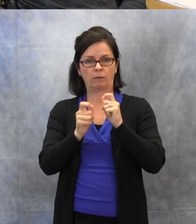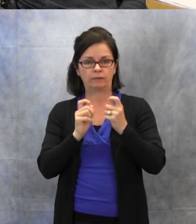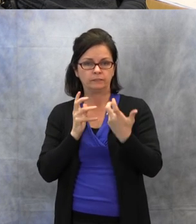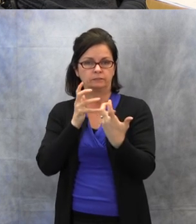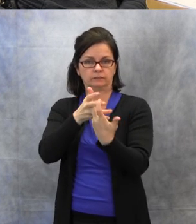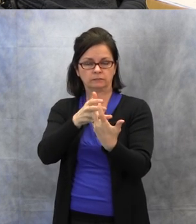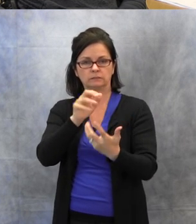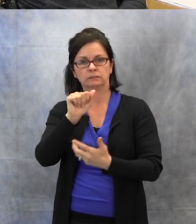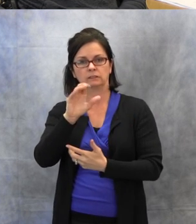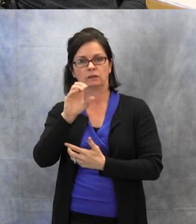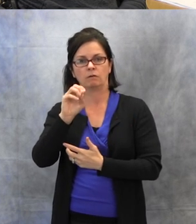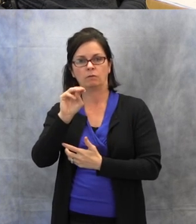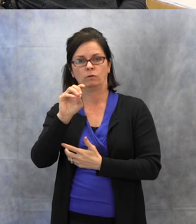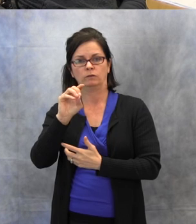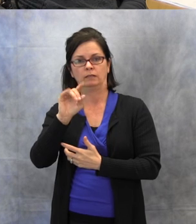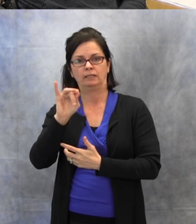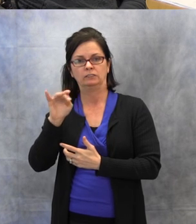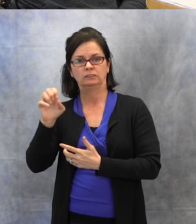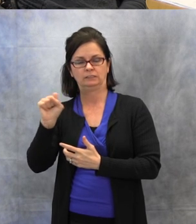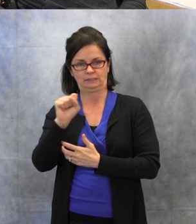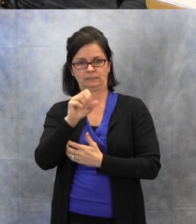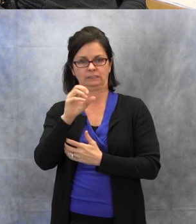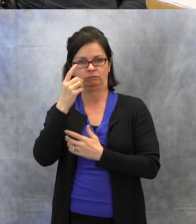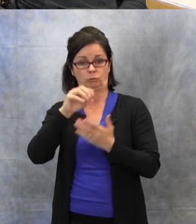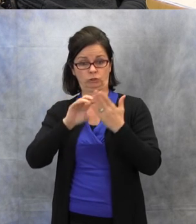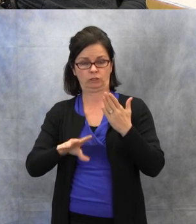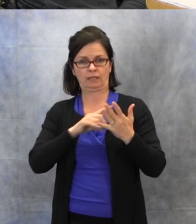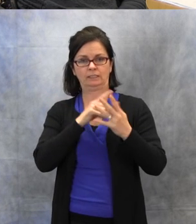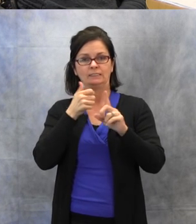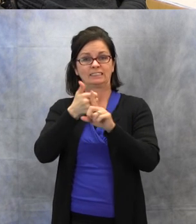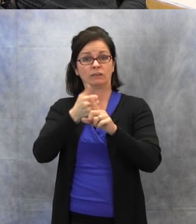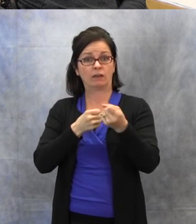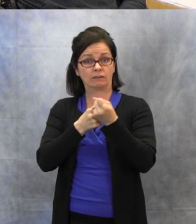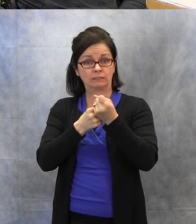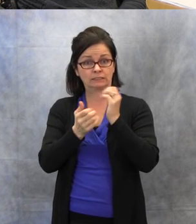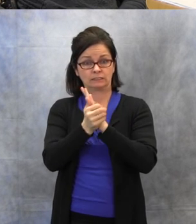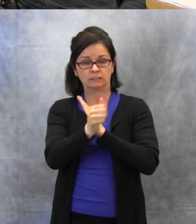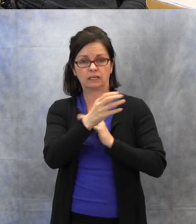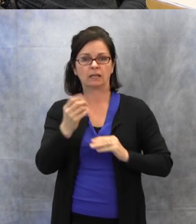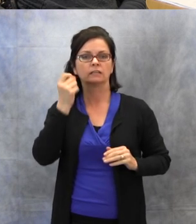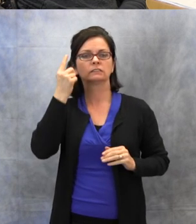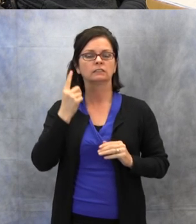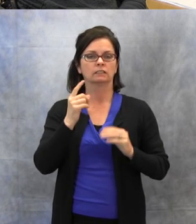for students, and self-advocacy skills, and understanding communication breakdown.